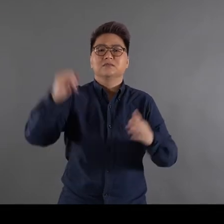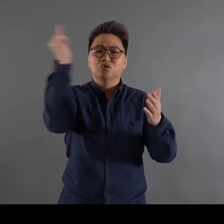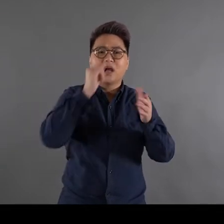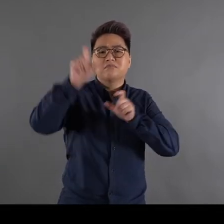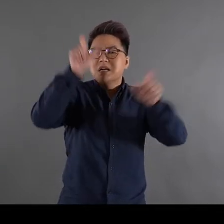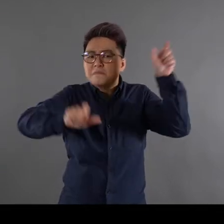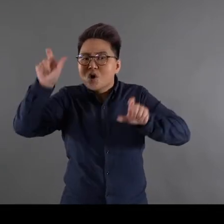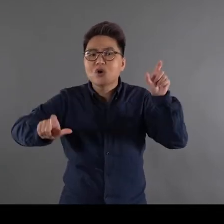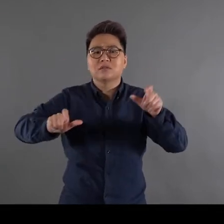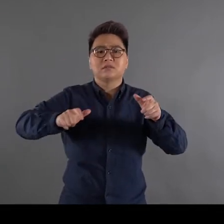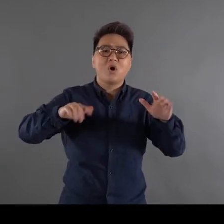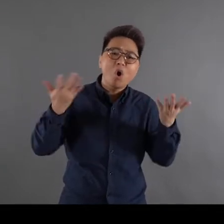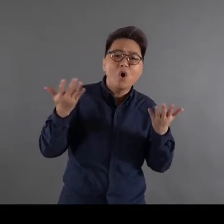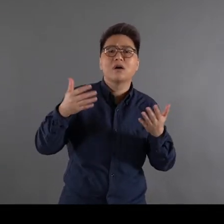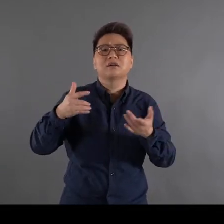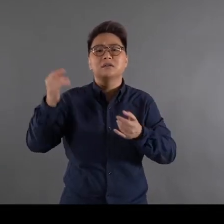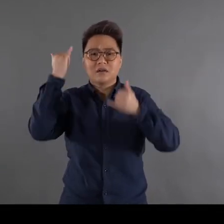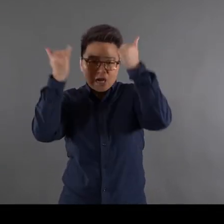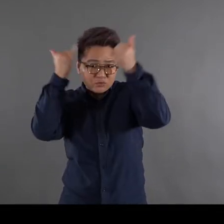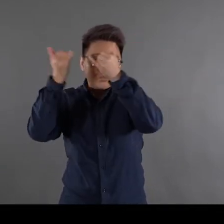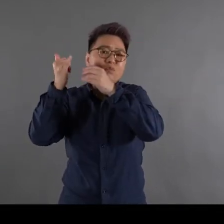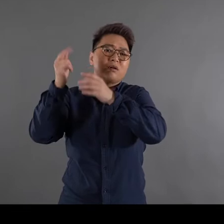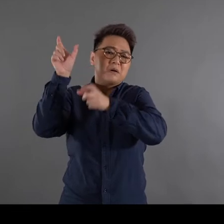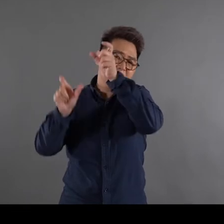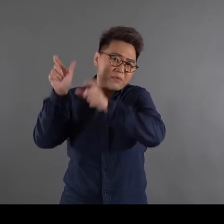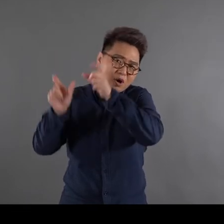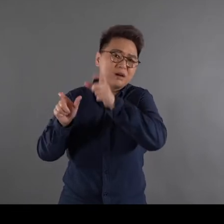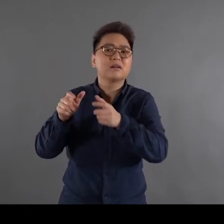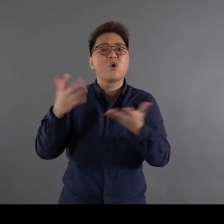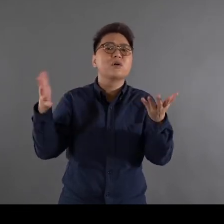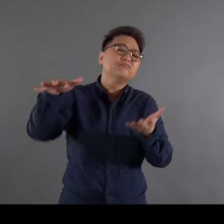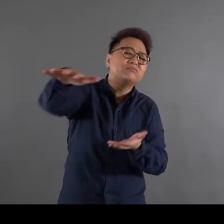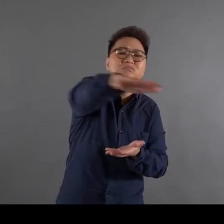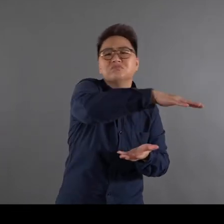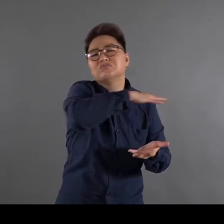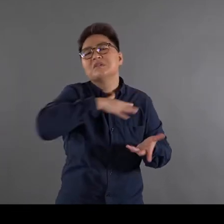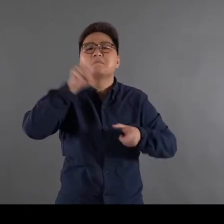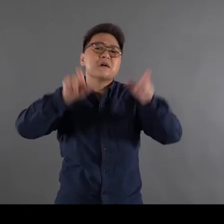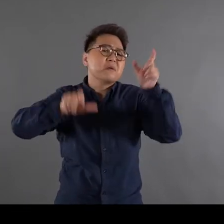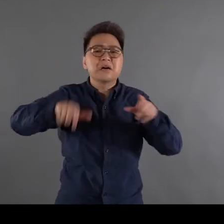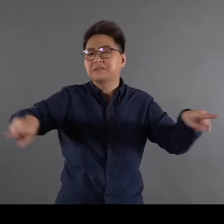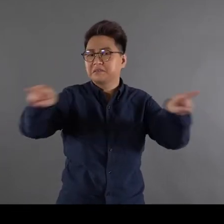Everyone, whether a painter or a maker has to come face to face